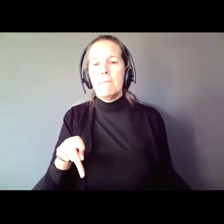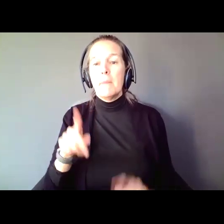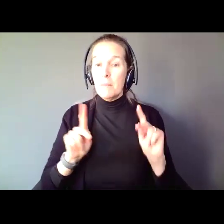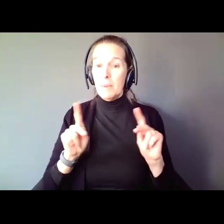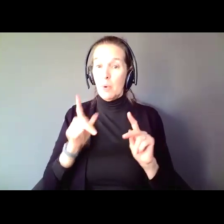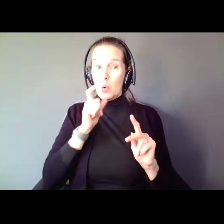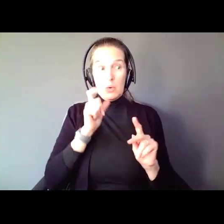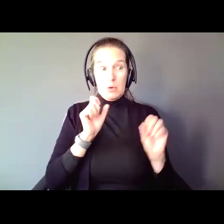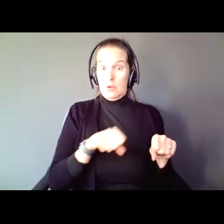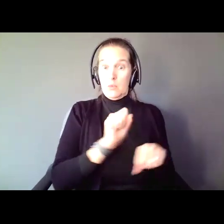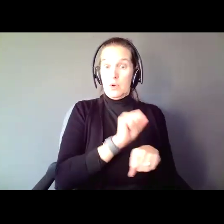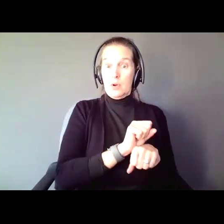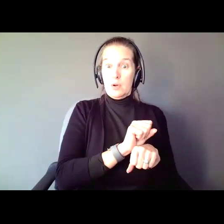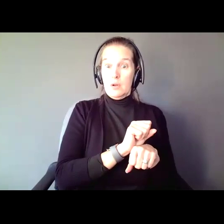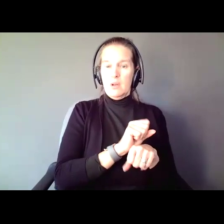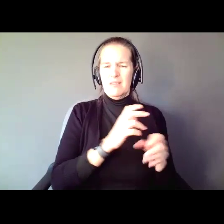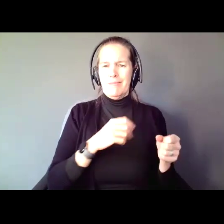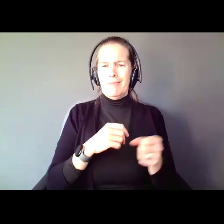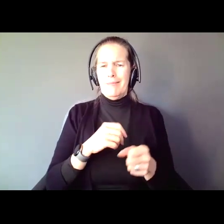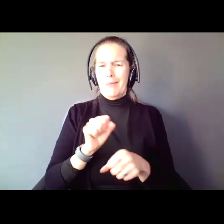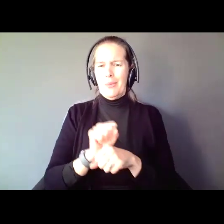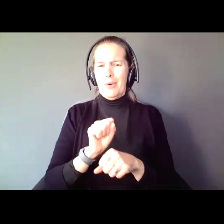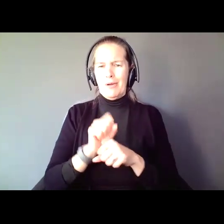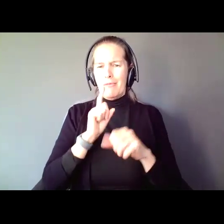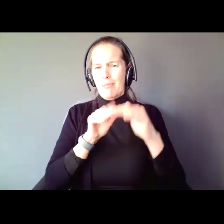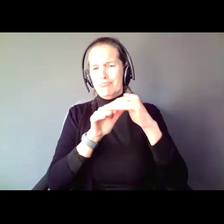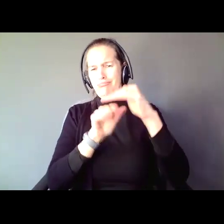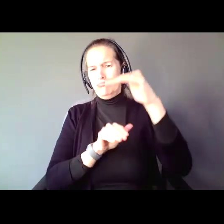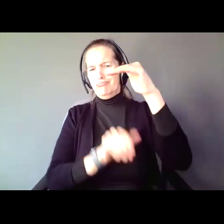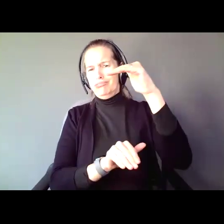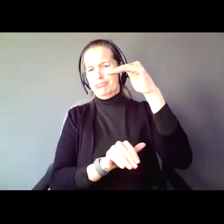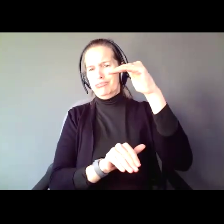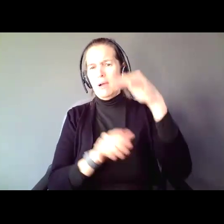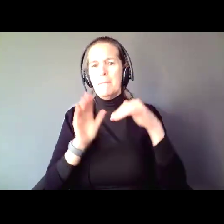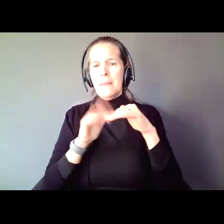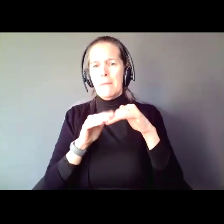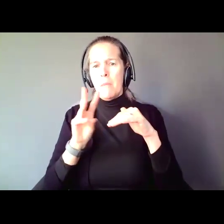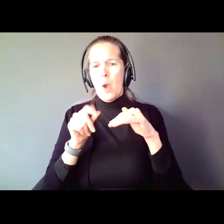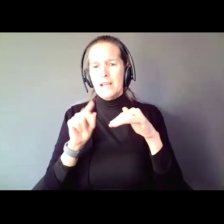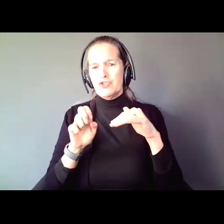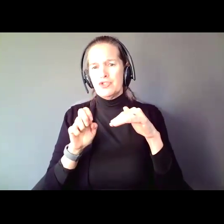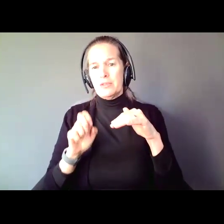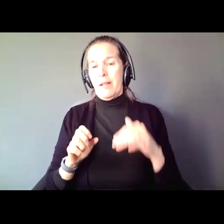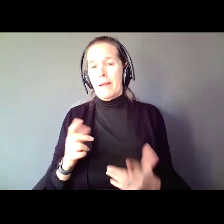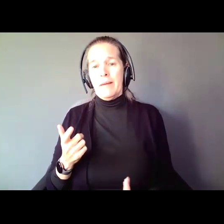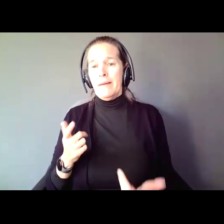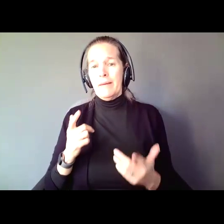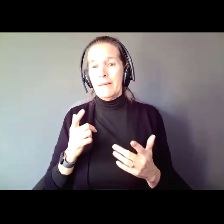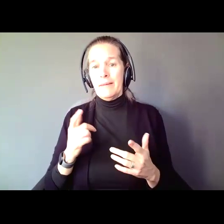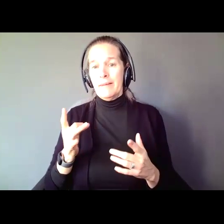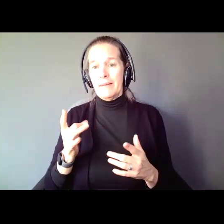put to work for sub minimum wage, in places that only worked with People with Disabilities, in secluded areas.